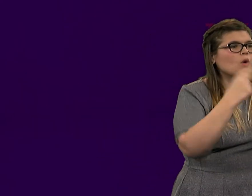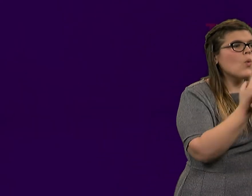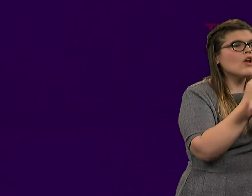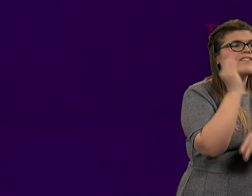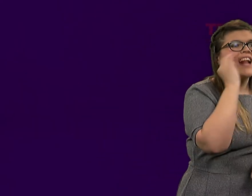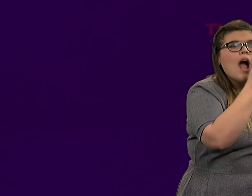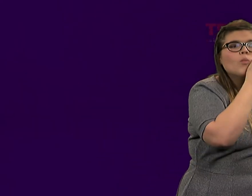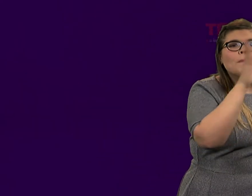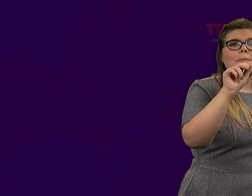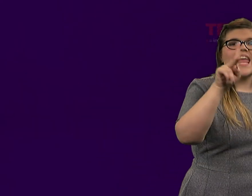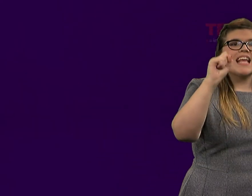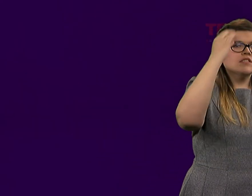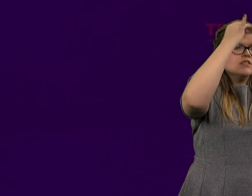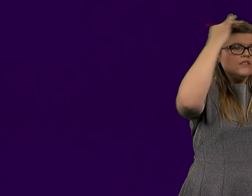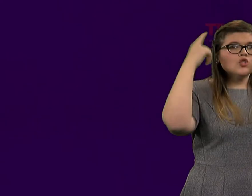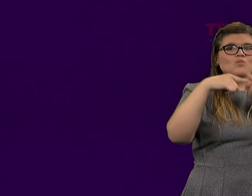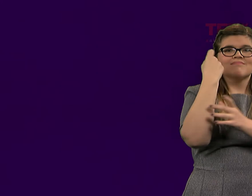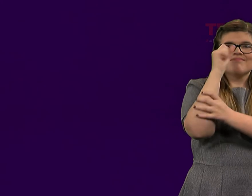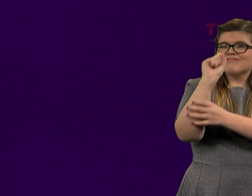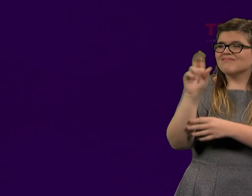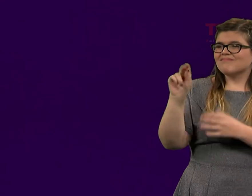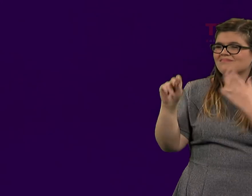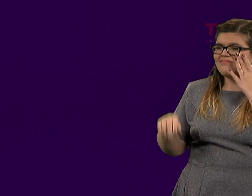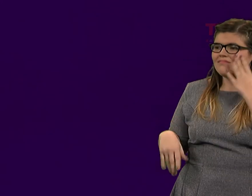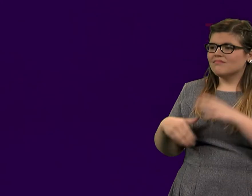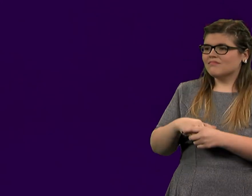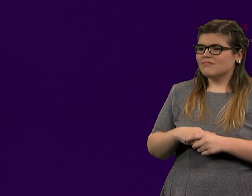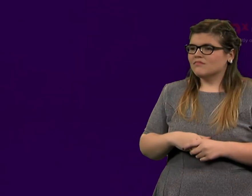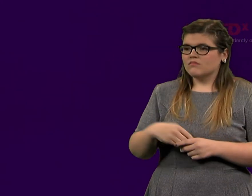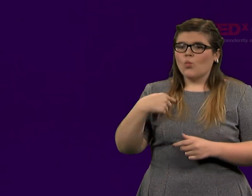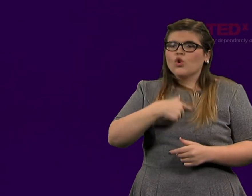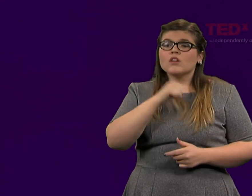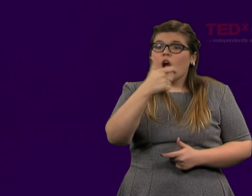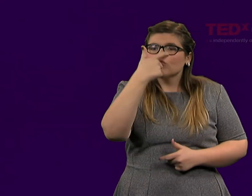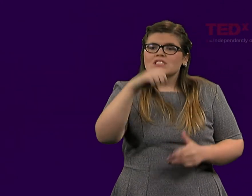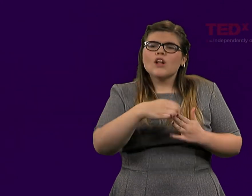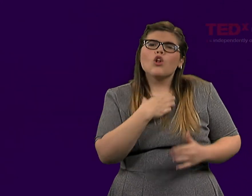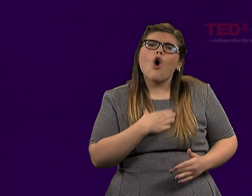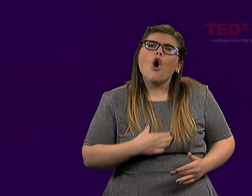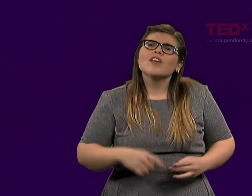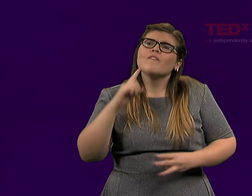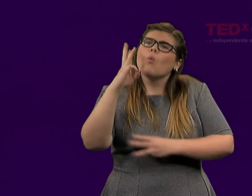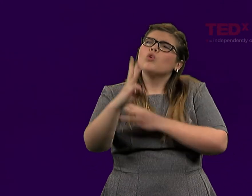Or braiding my hair and putting flowers in them. I'm not interested in starving for world peace.